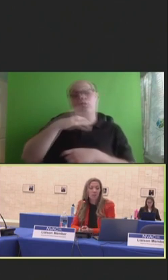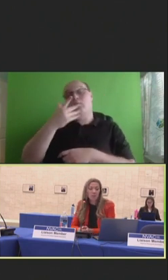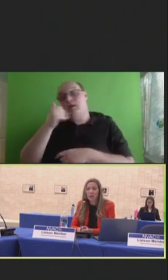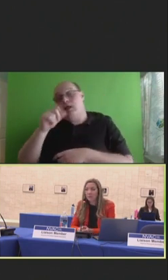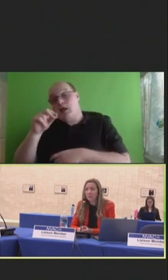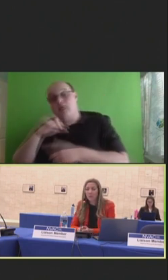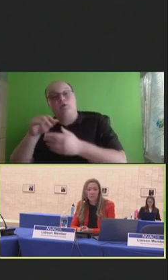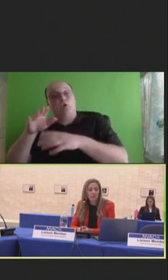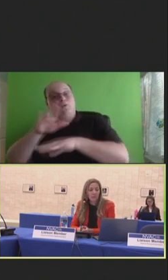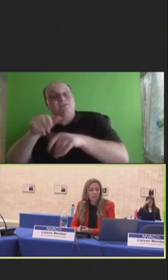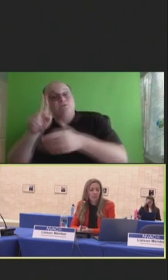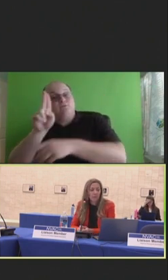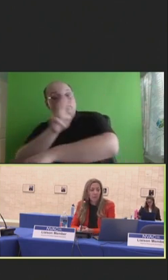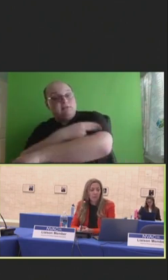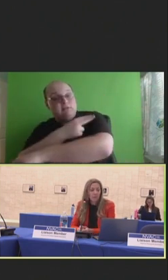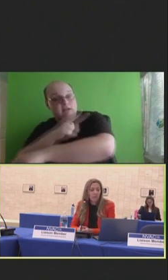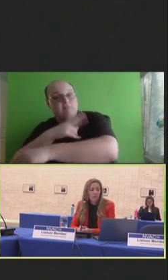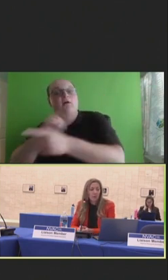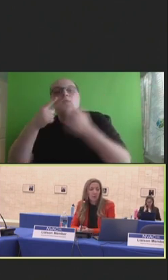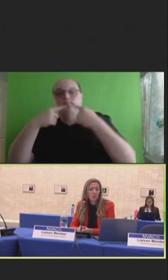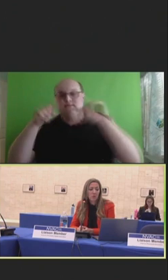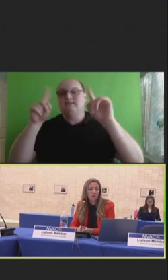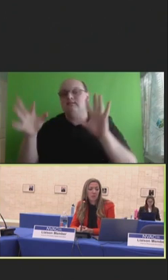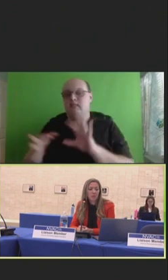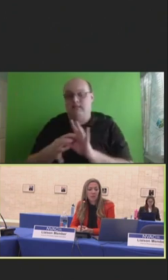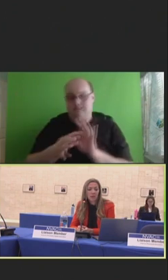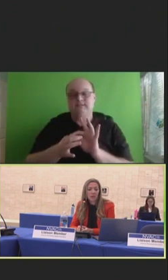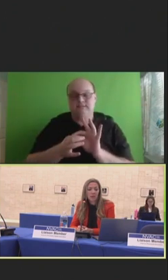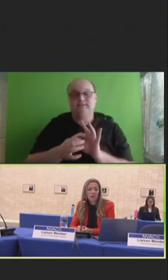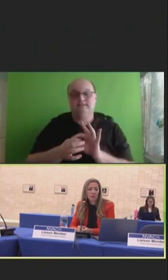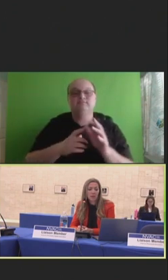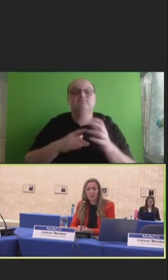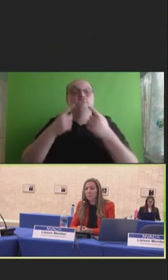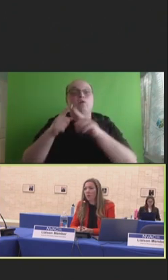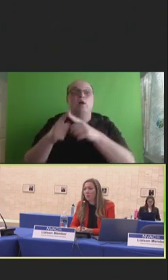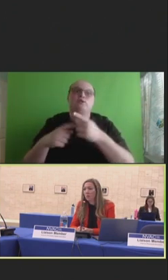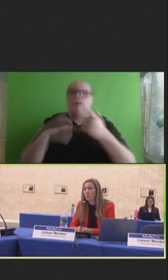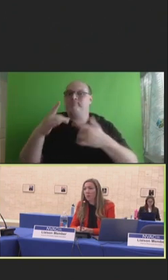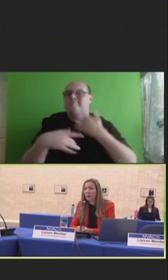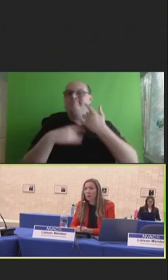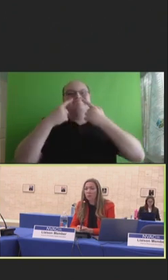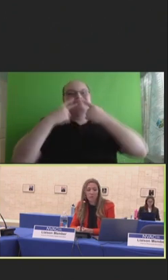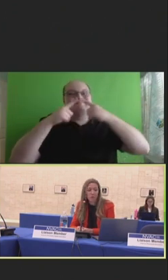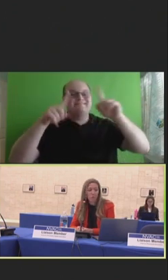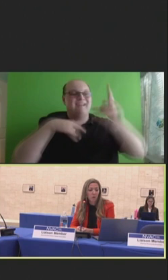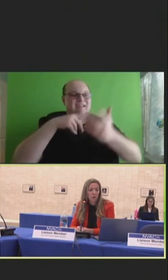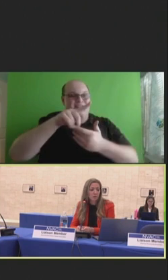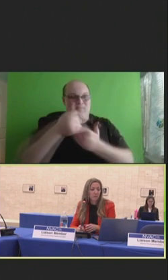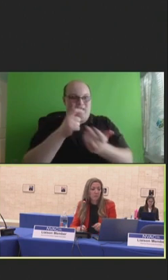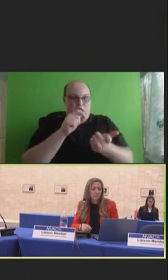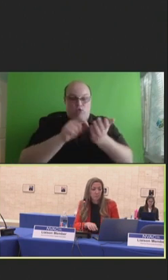Hospital was successful, and we've shared some exciting data on this project within our written report.